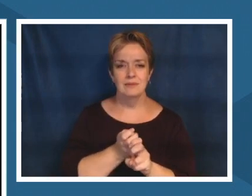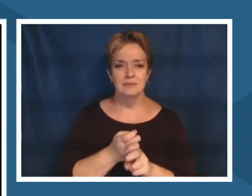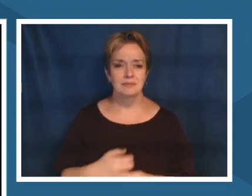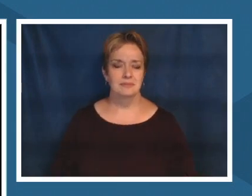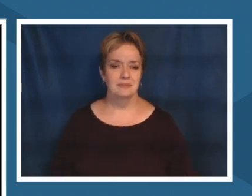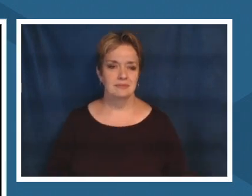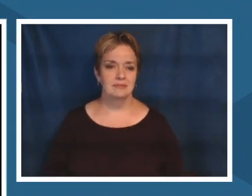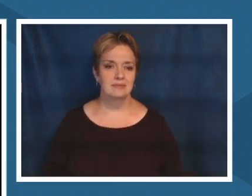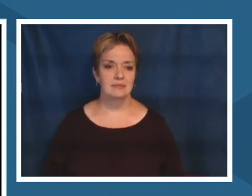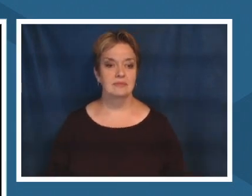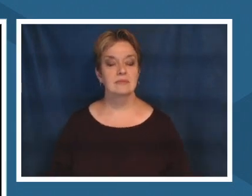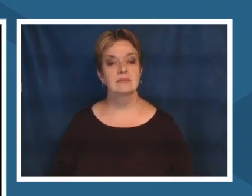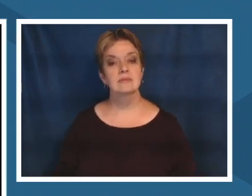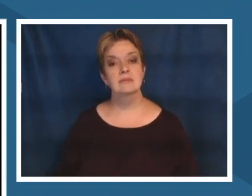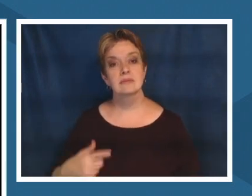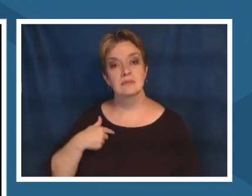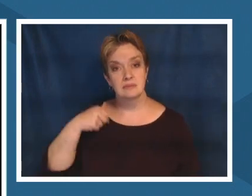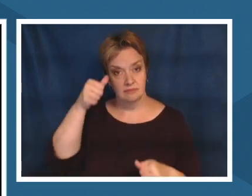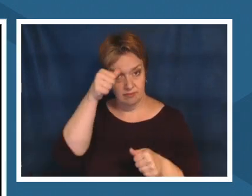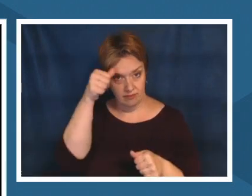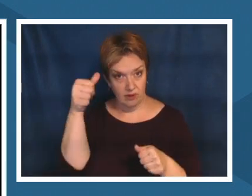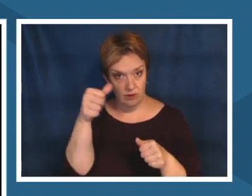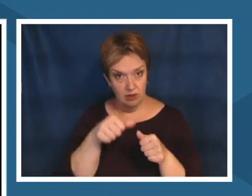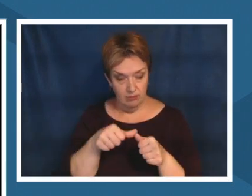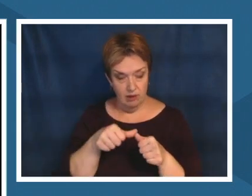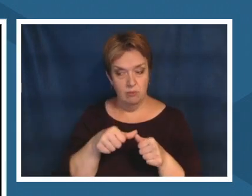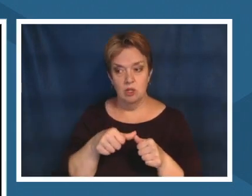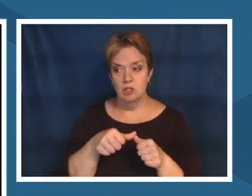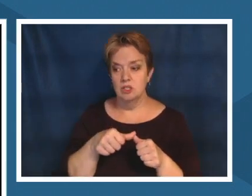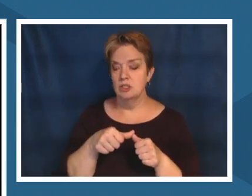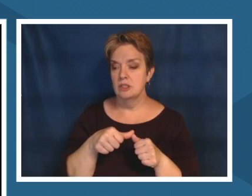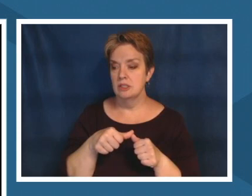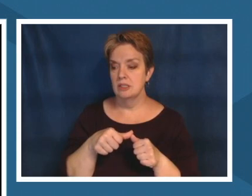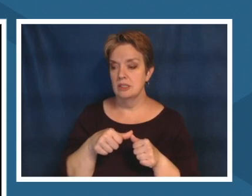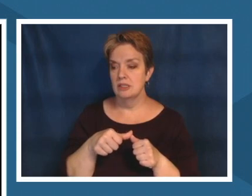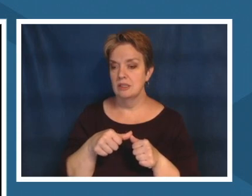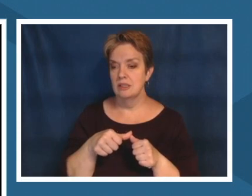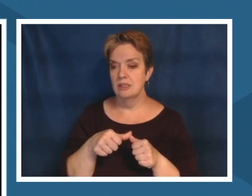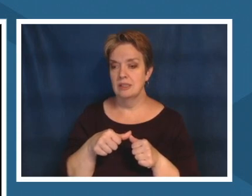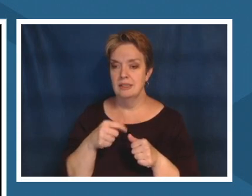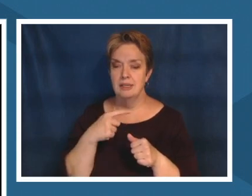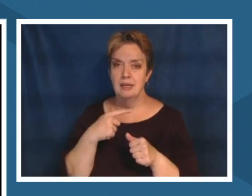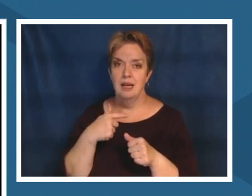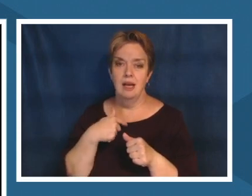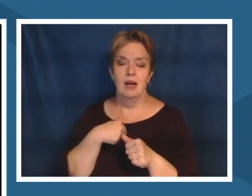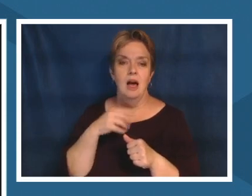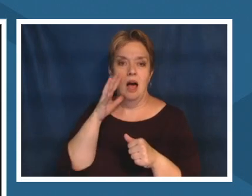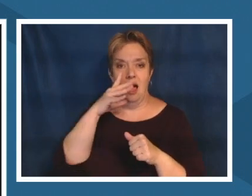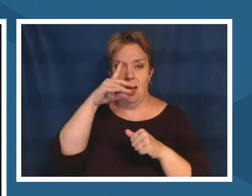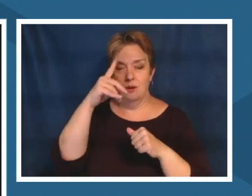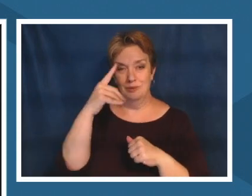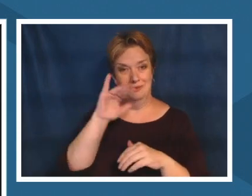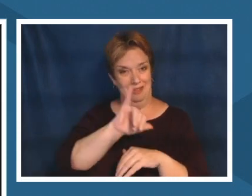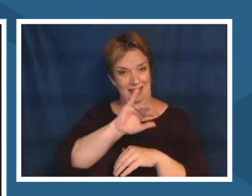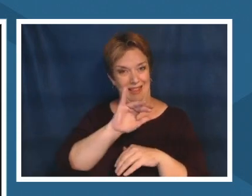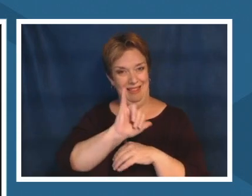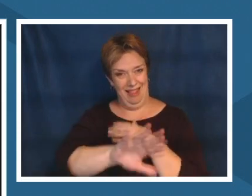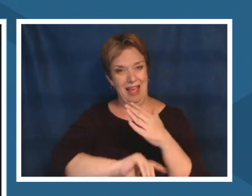visions visions of of of our homelands would come to me in my dreams